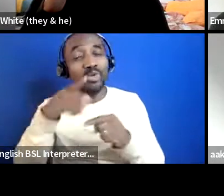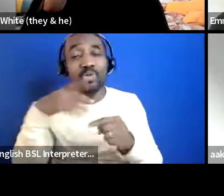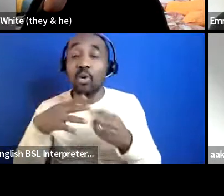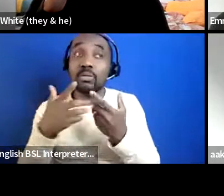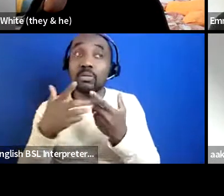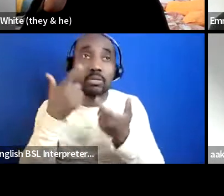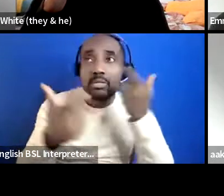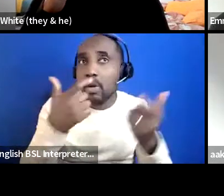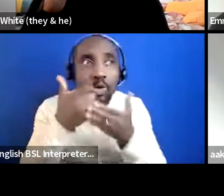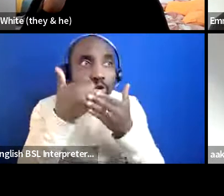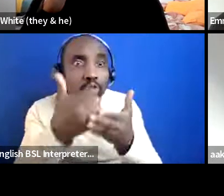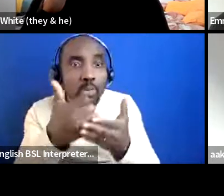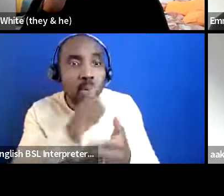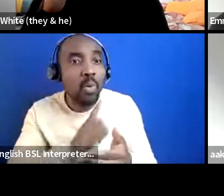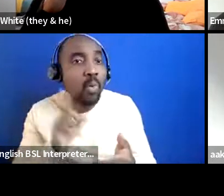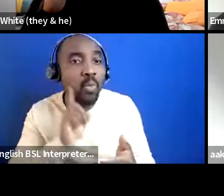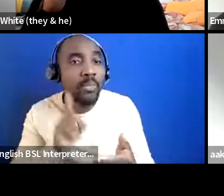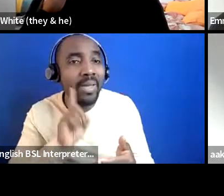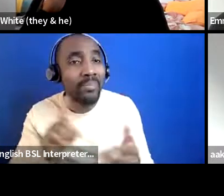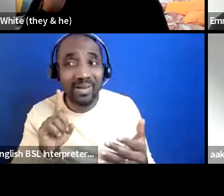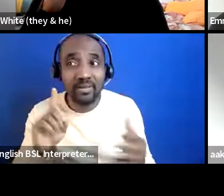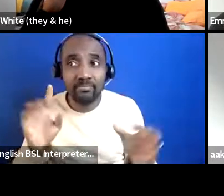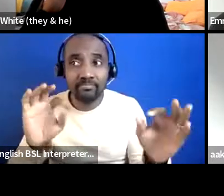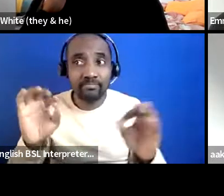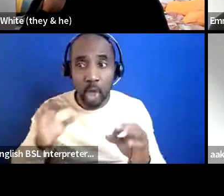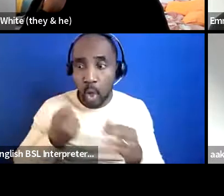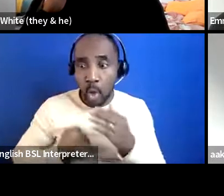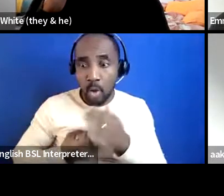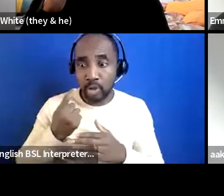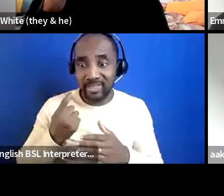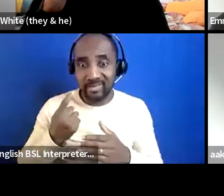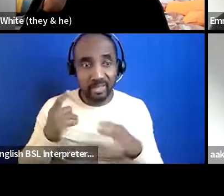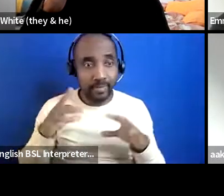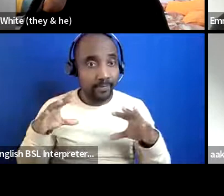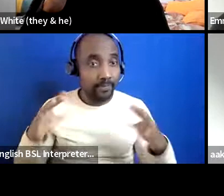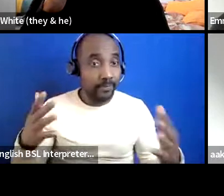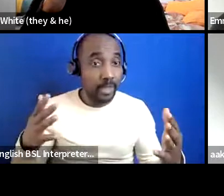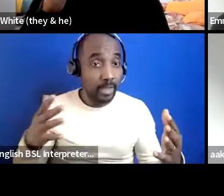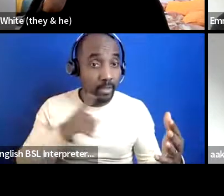however they don't have that opportunity one because English is their second language they